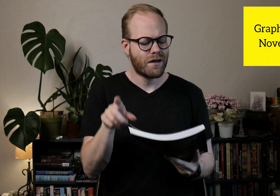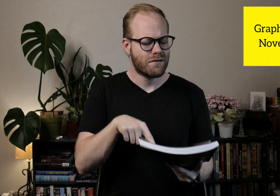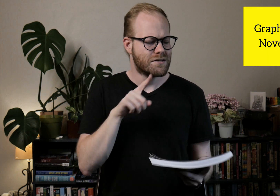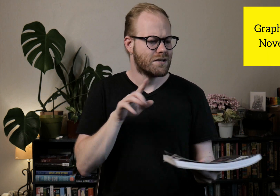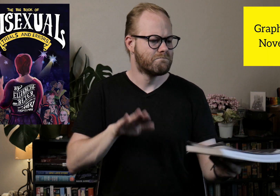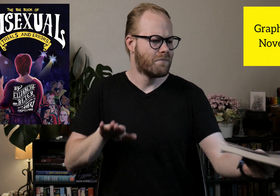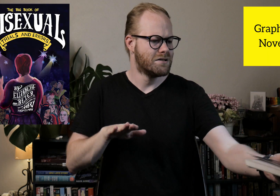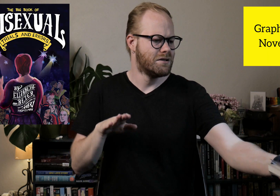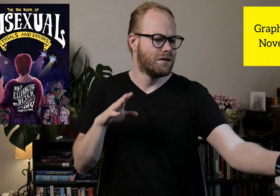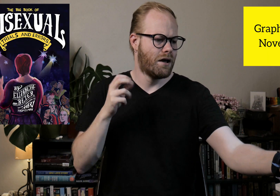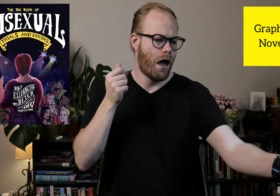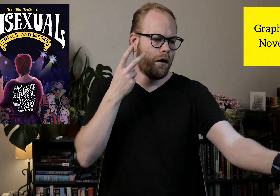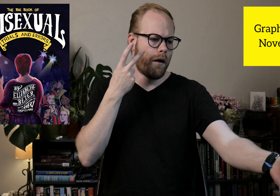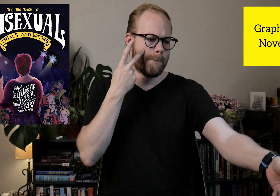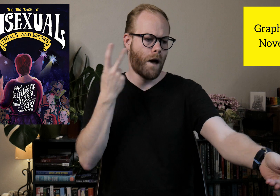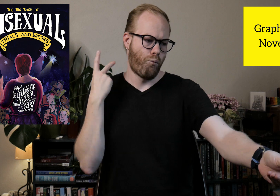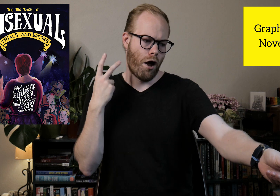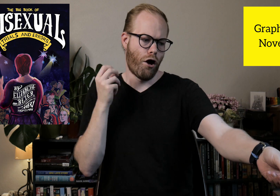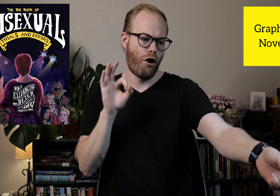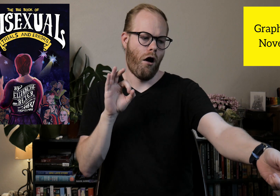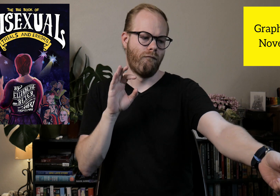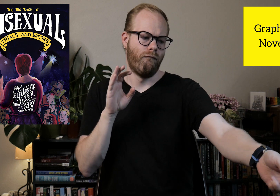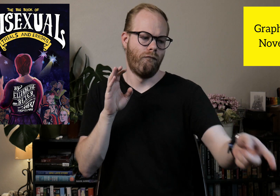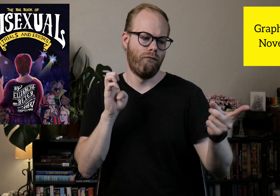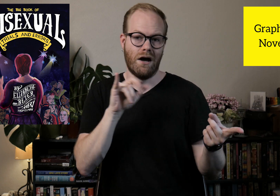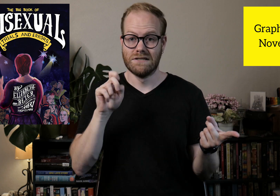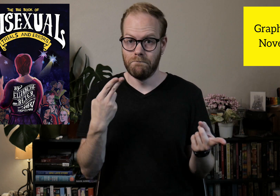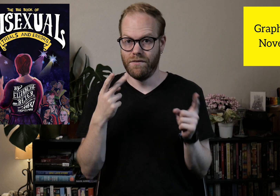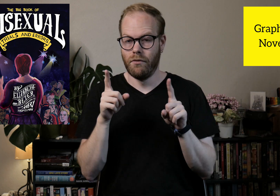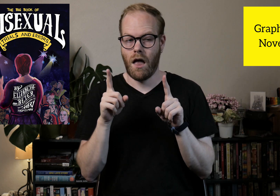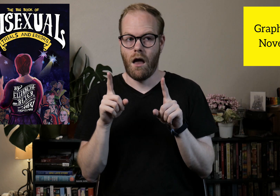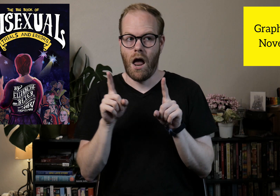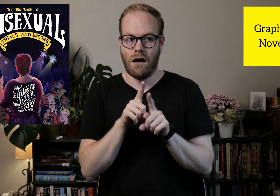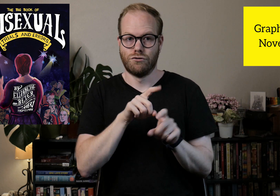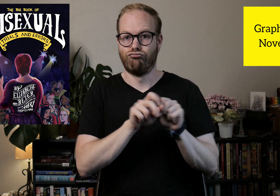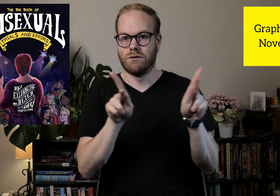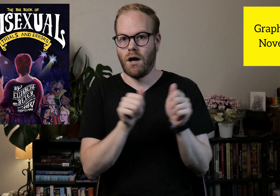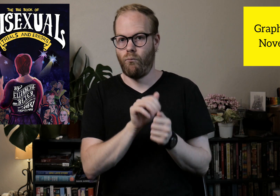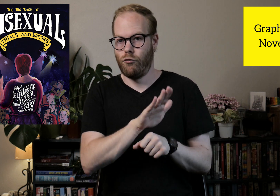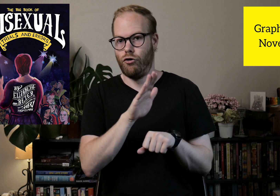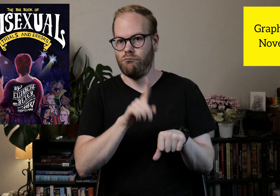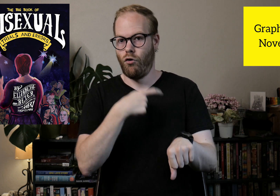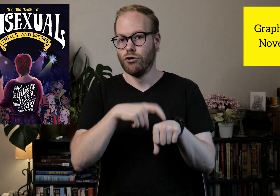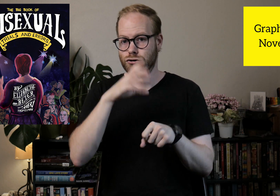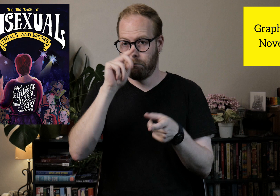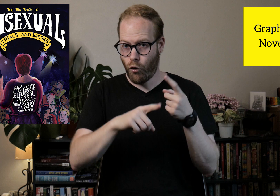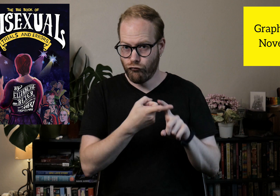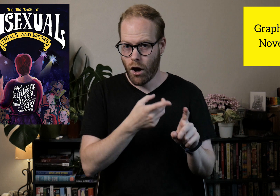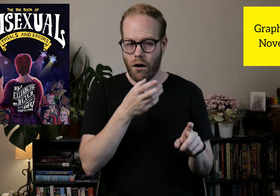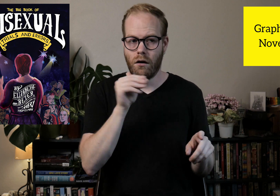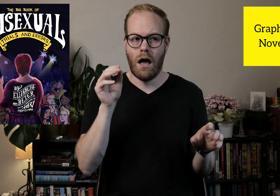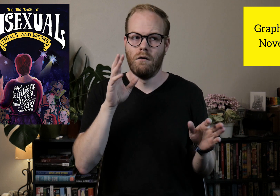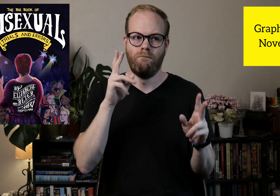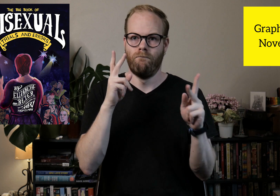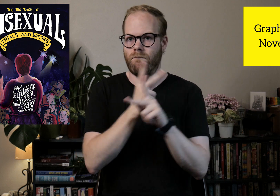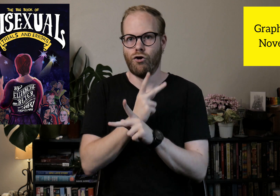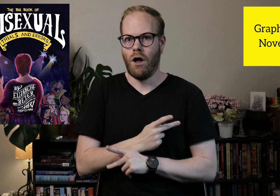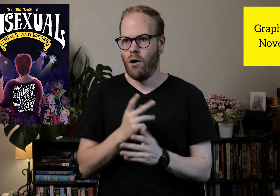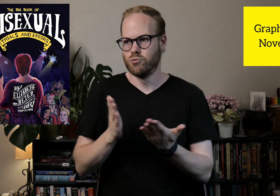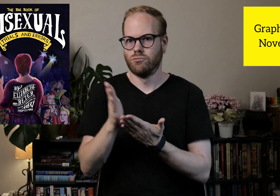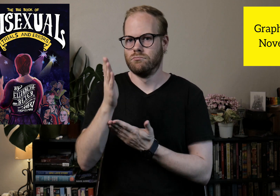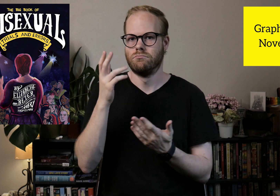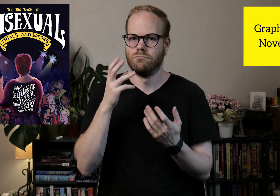This is basically a memoir of Elizabeth as she breaks up with her long-term boyfriend, and figuring out things,